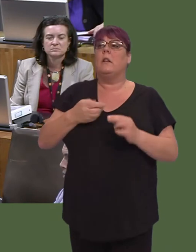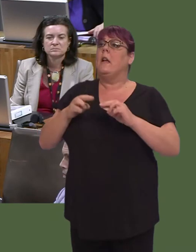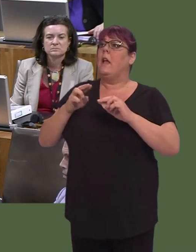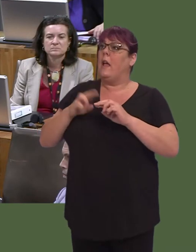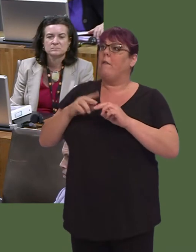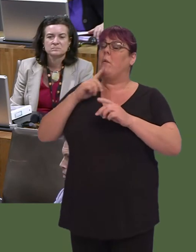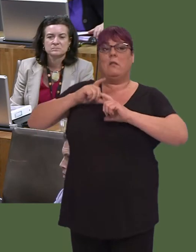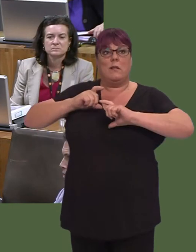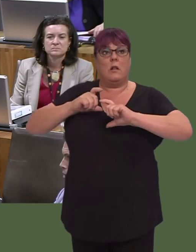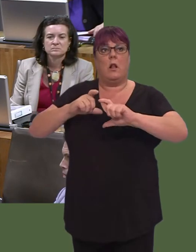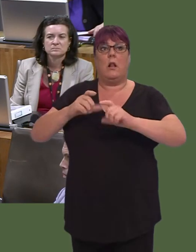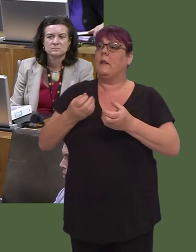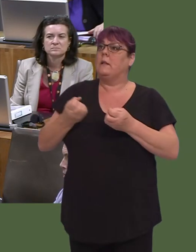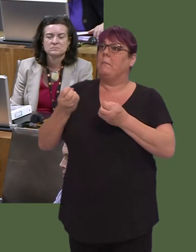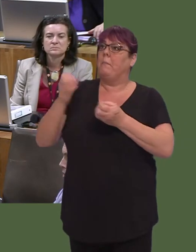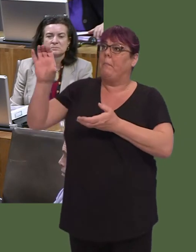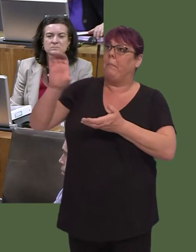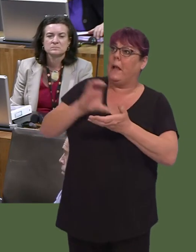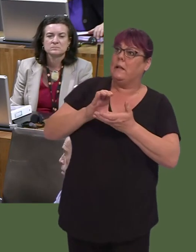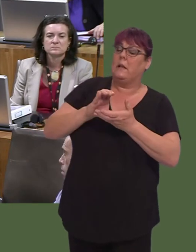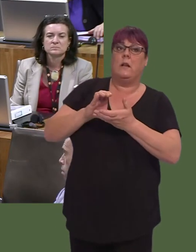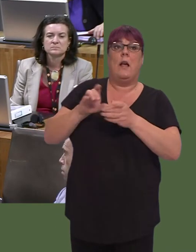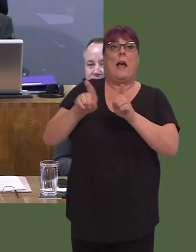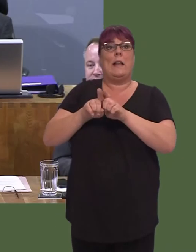spending had kept pace and our block grant had kept paceówith growth in the economy